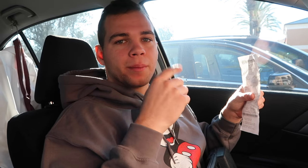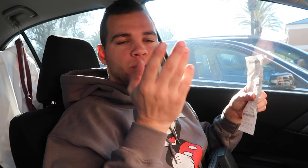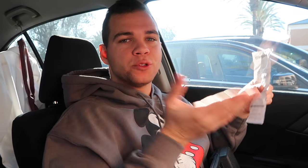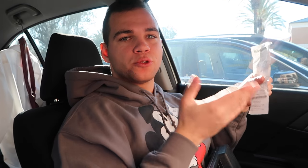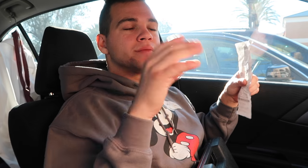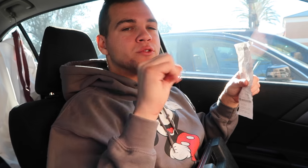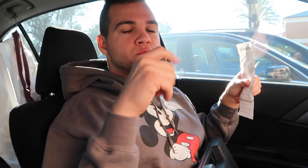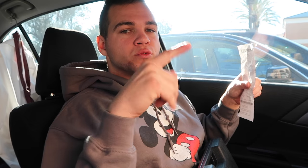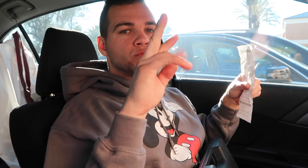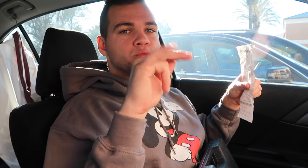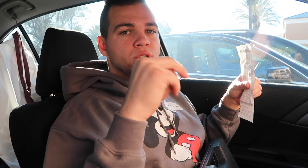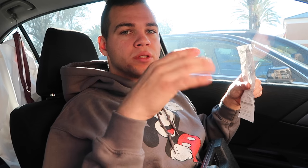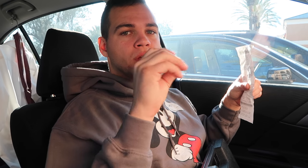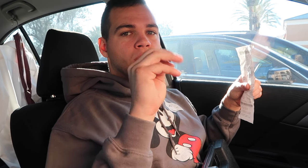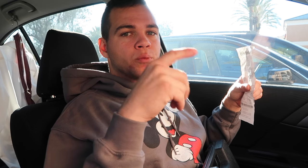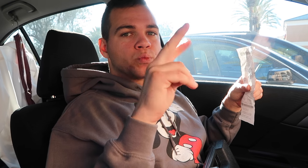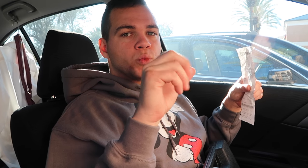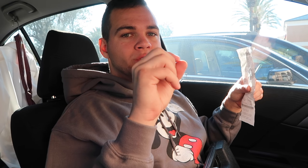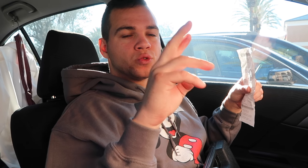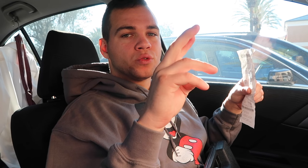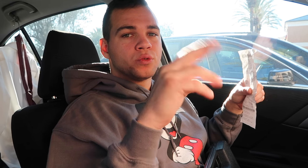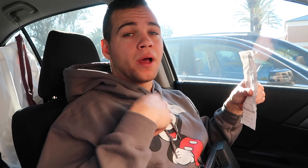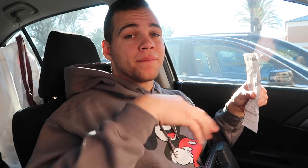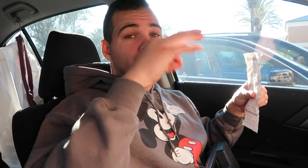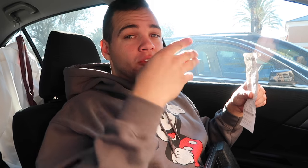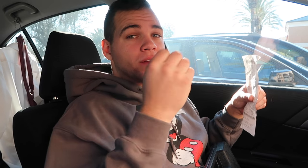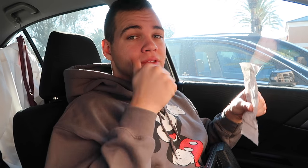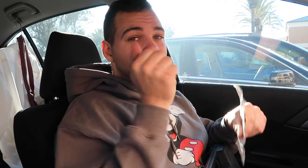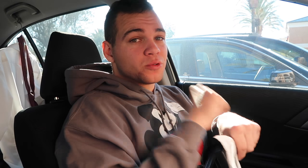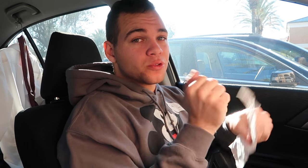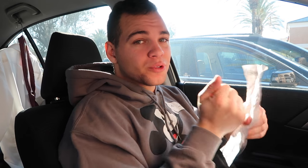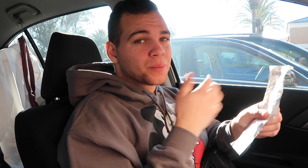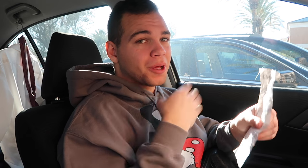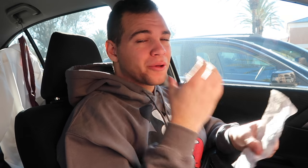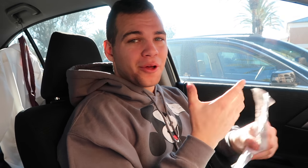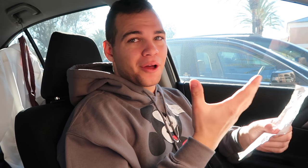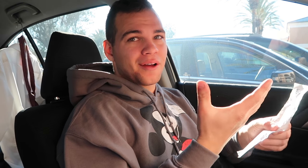So I'm returning this spring compressor I found out it doesn't work with my car